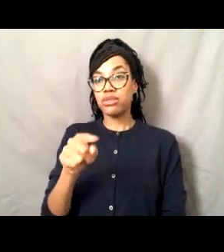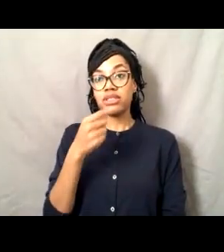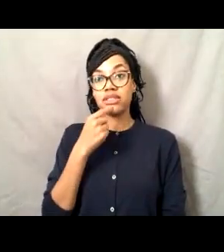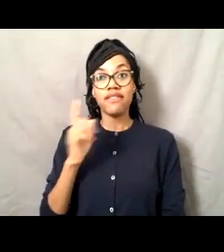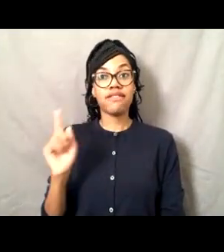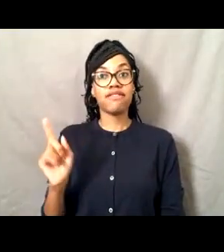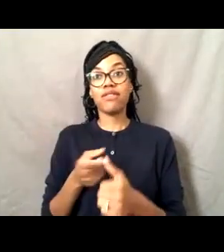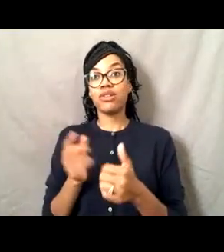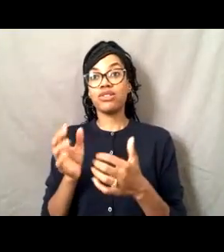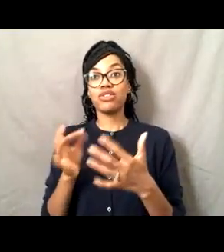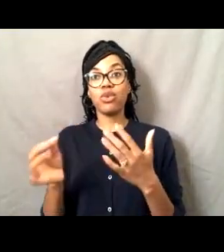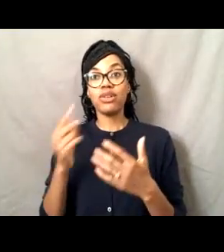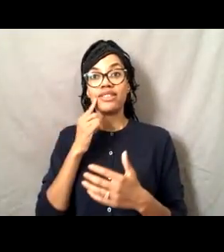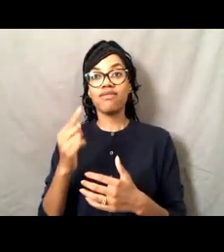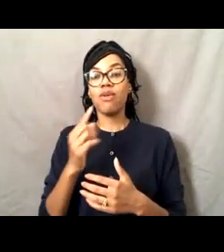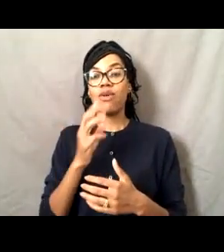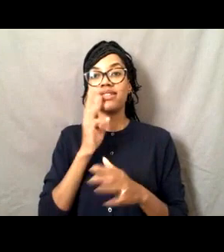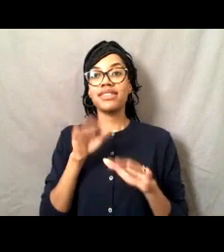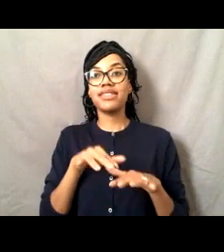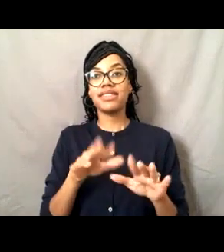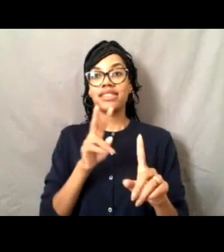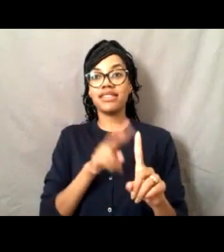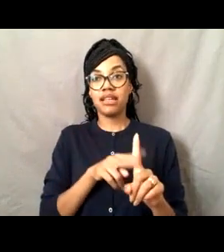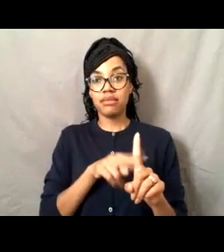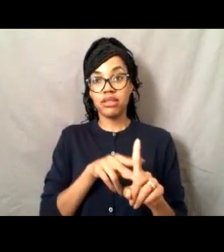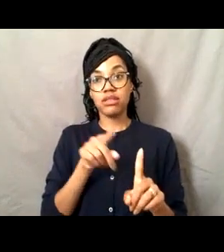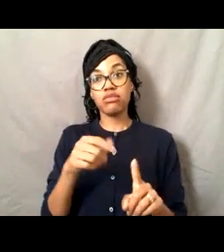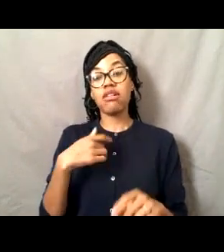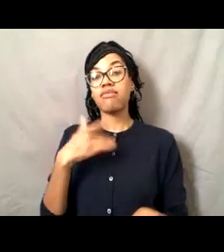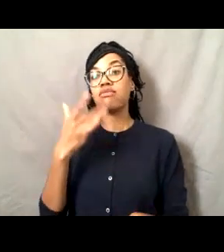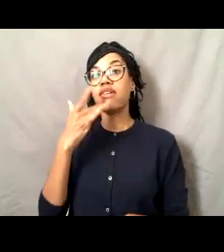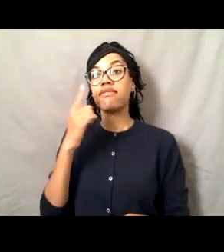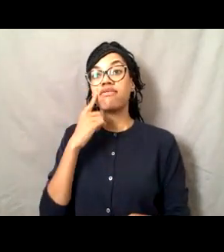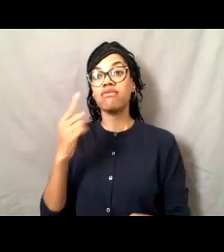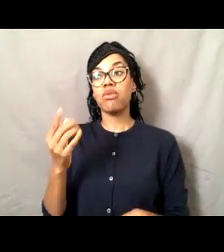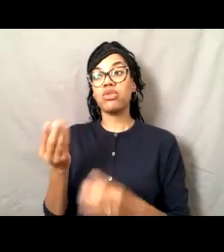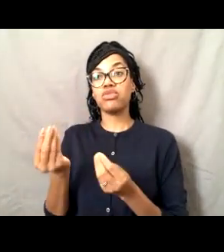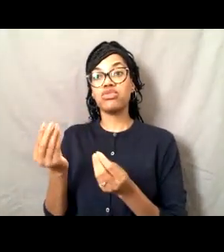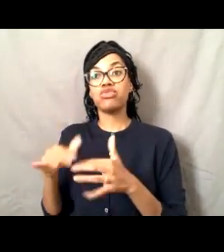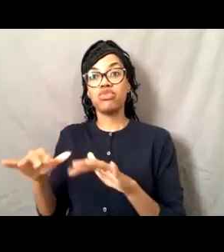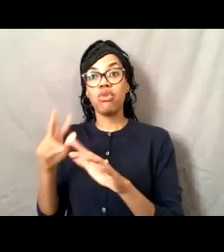Do you get to give any preferences for your shore assignments? Yes. That's a great question.